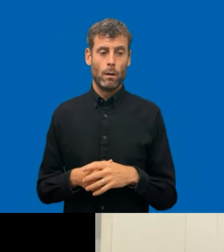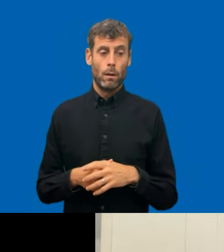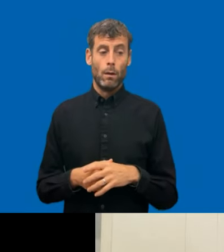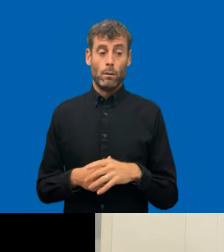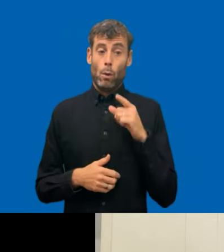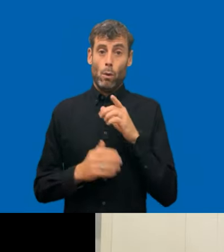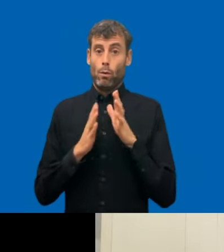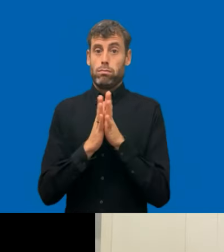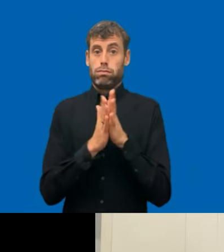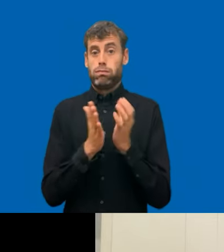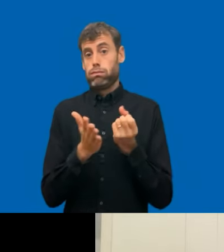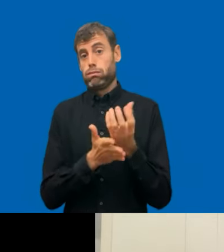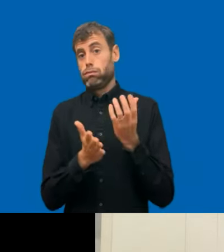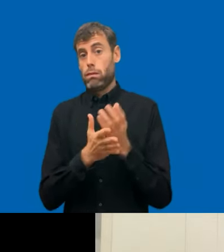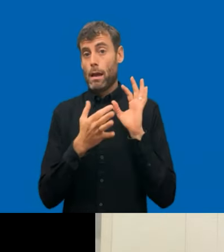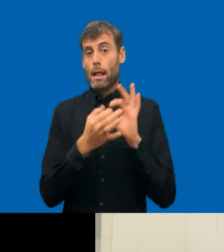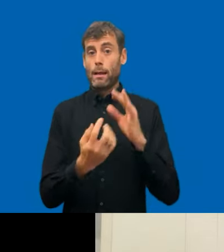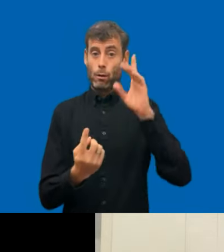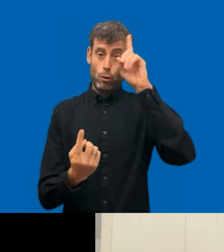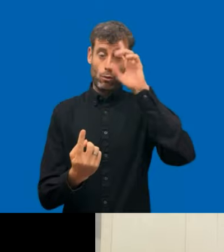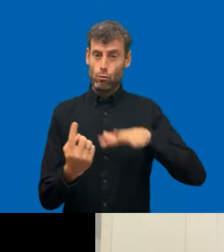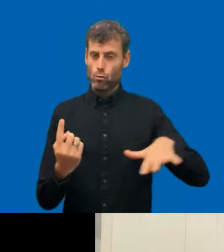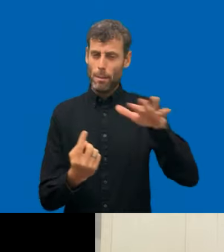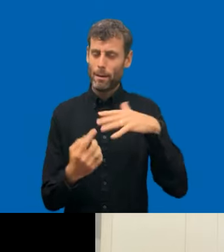have your ideas about how people are in different countries. When we go to Germany,